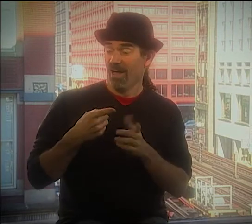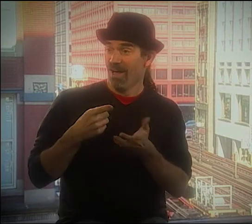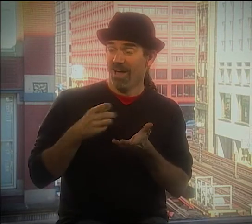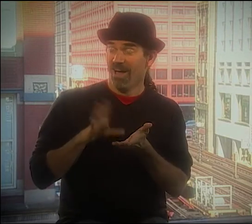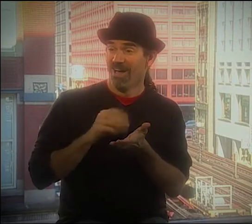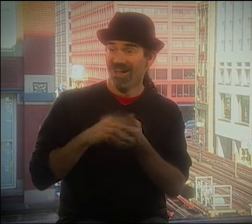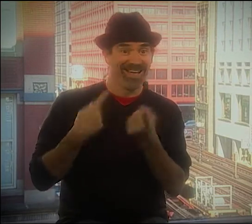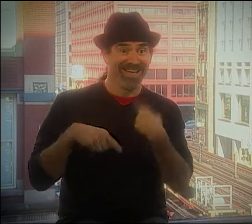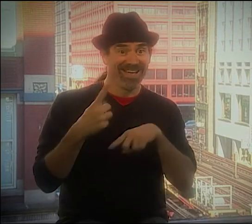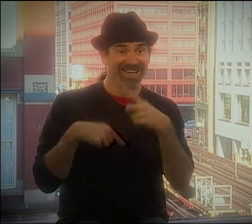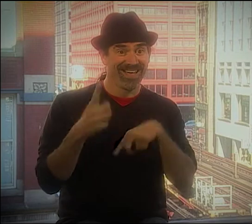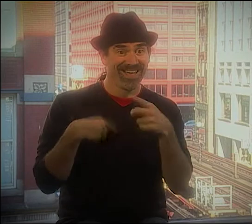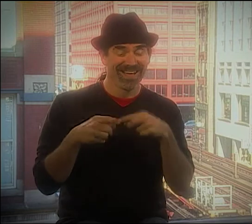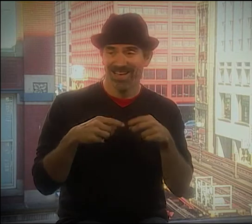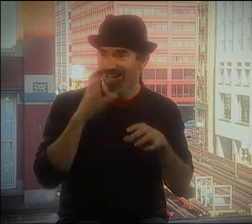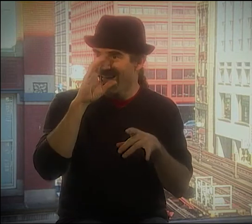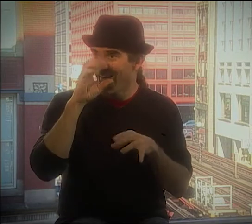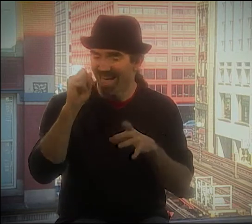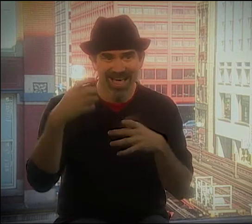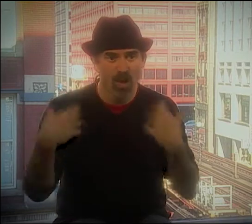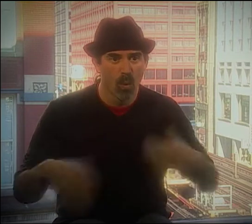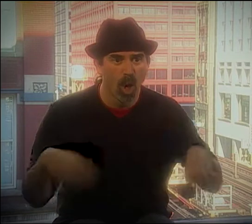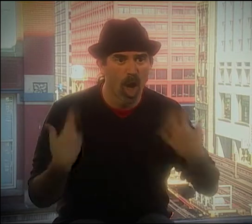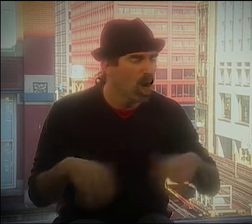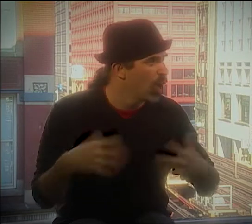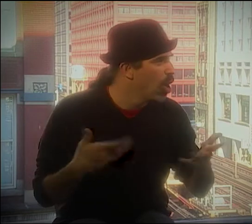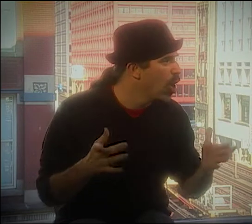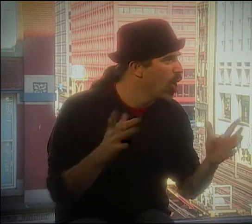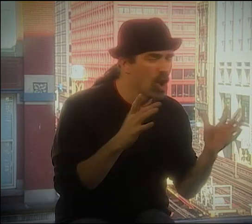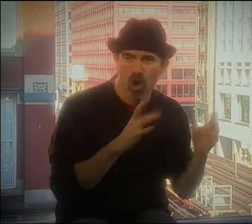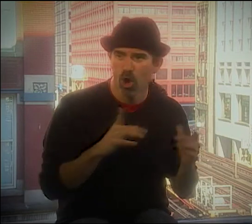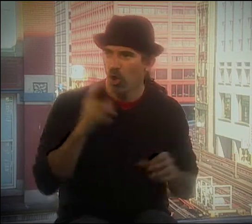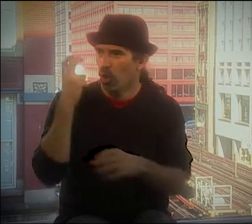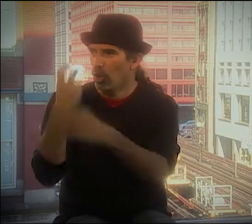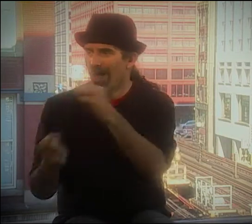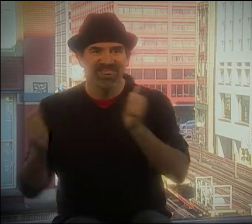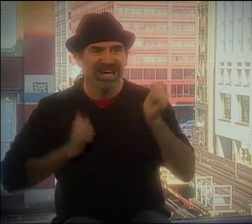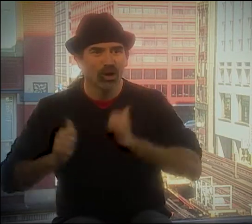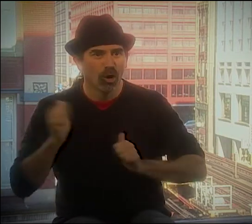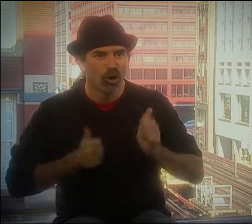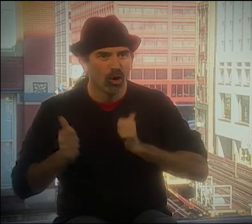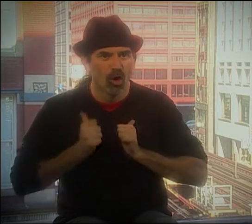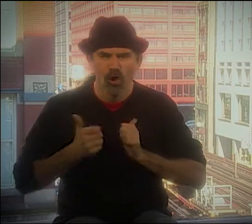IN COLLEGE, MY FIRST INTEREST WAS ABOUT LEARNING SIGN LANGUAGE. I MEAN, THAT WAS SO FASCINATING TO ME,